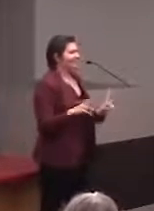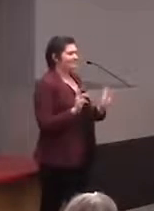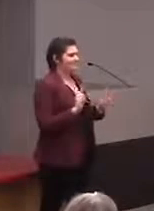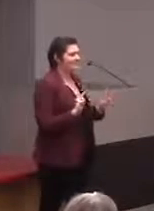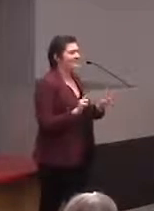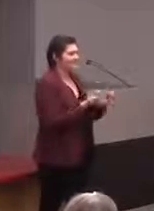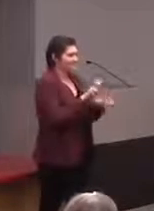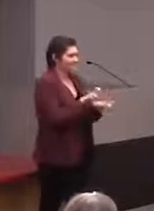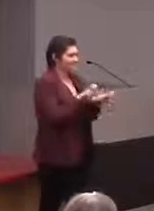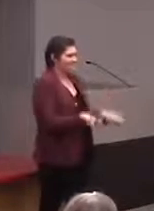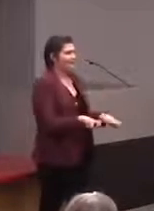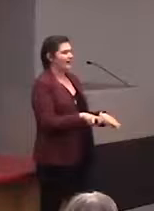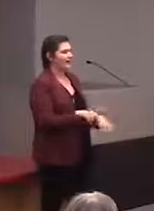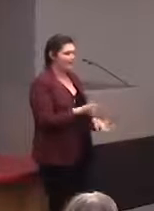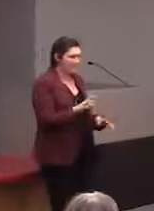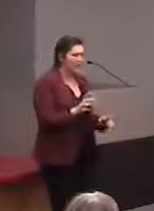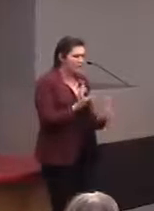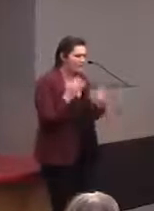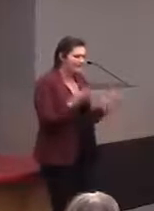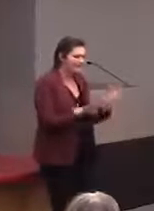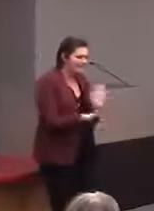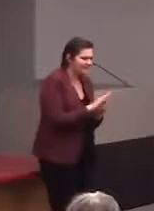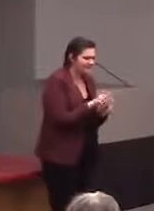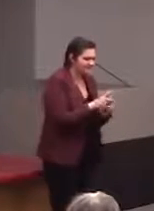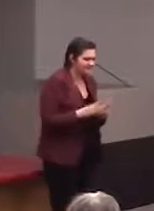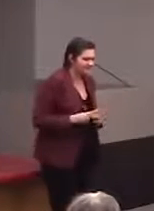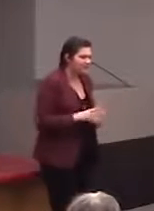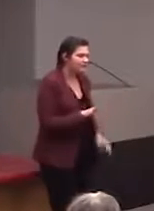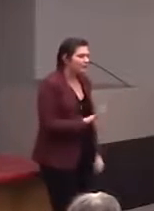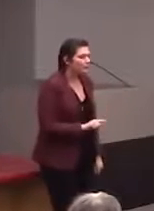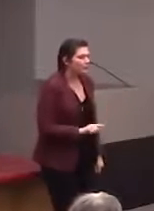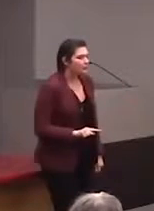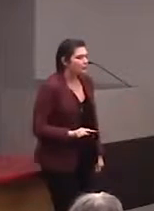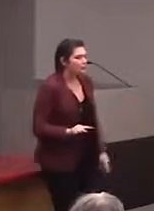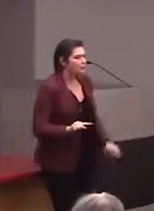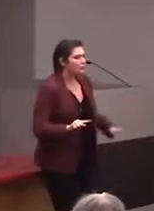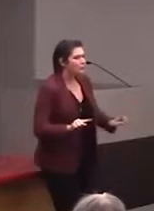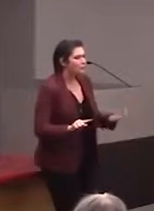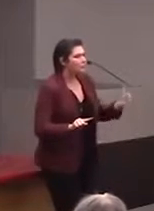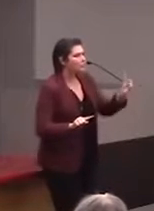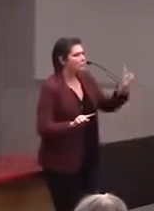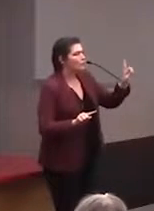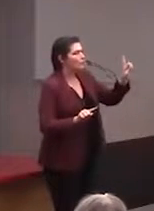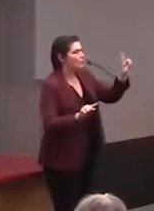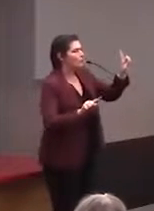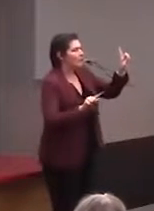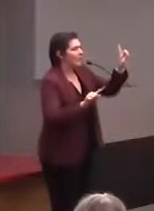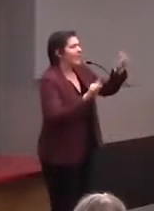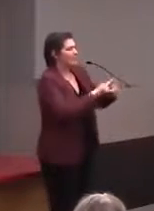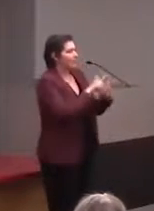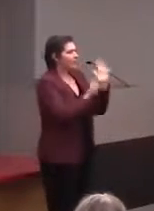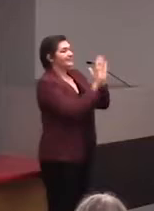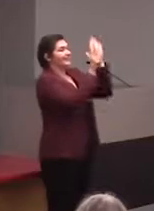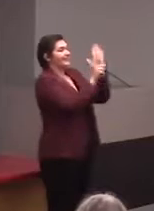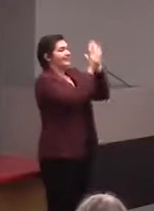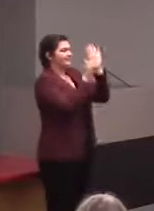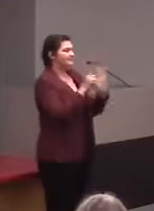I'm just like, "Ooh, let's find places on the map." And I'll just slide my finger around until it goes ding ding.